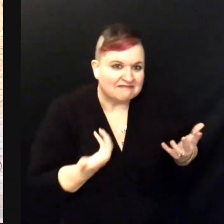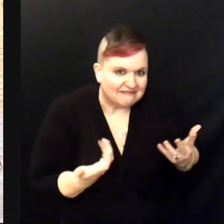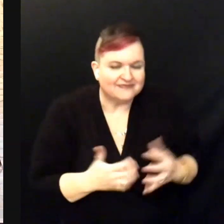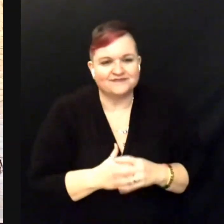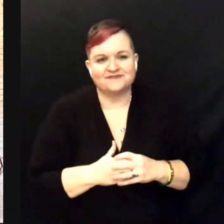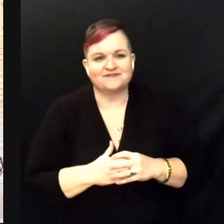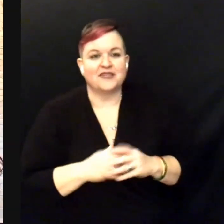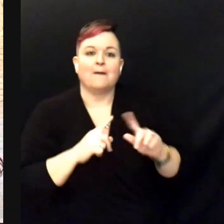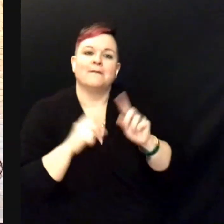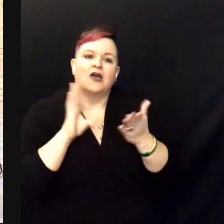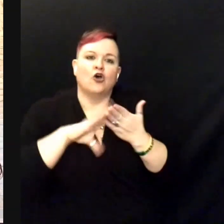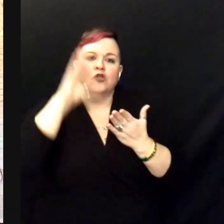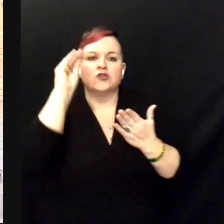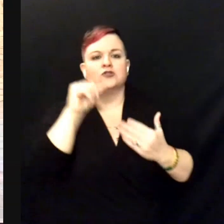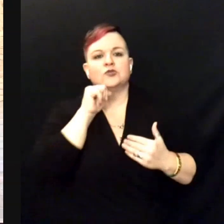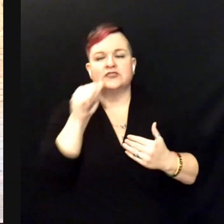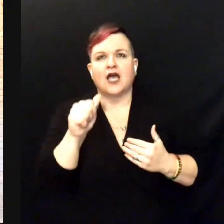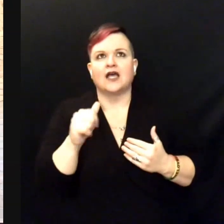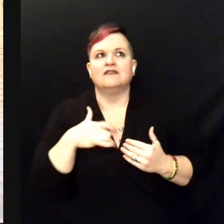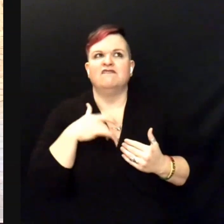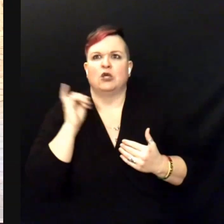I've learned not to feel this way so much.